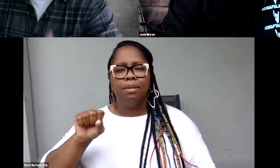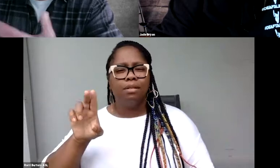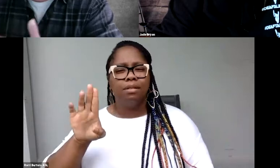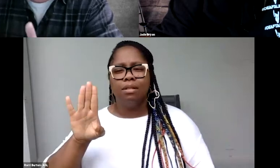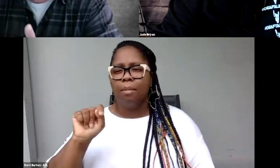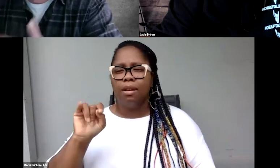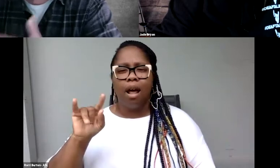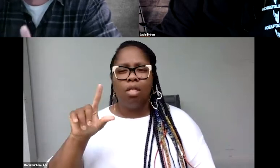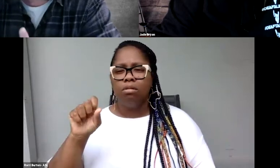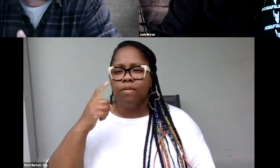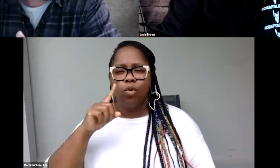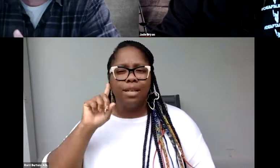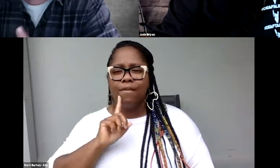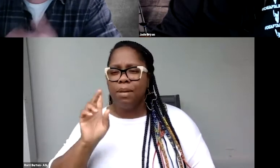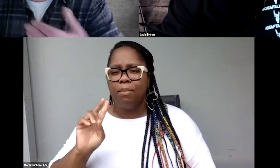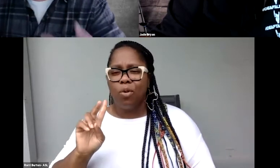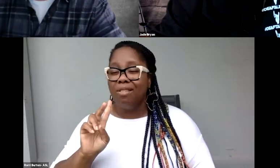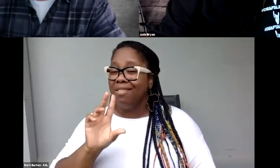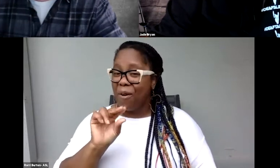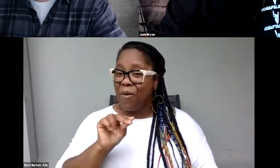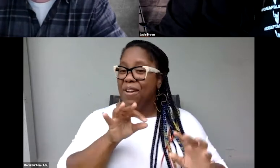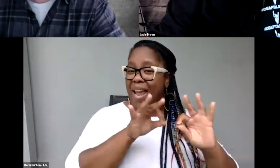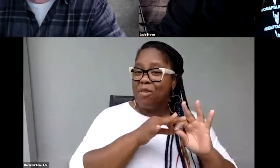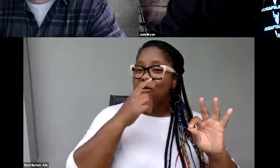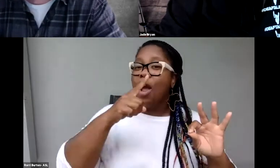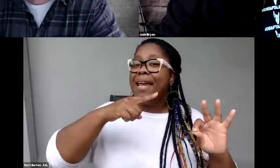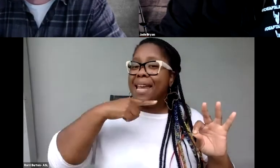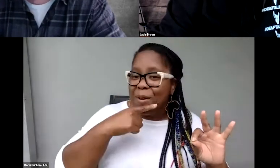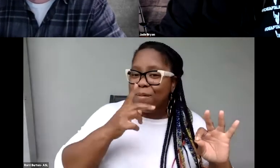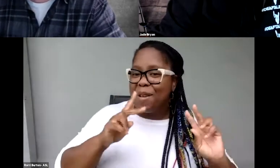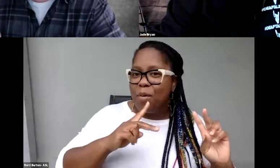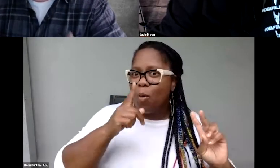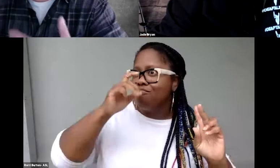for hearing people to be able to follow the sign language.